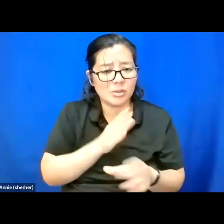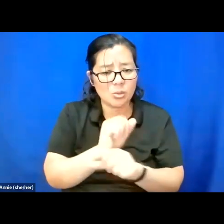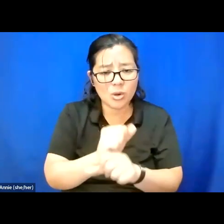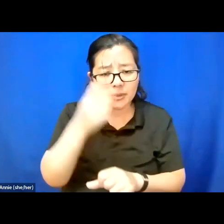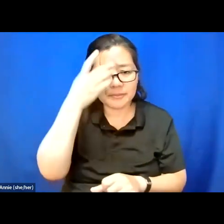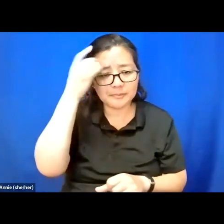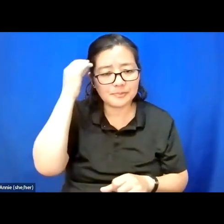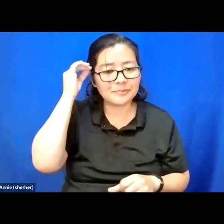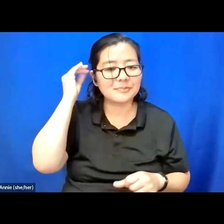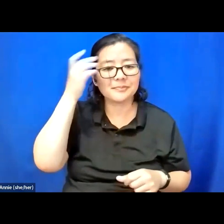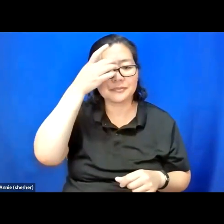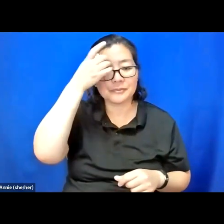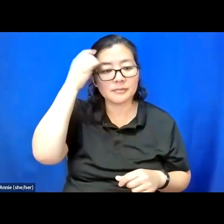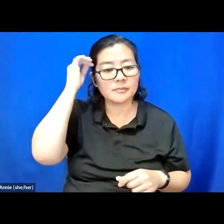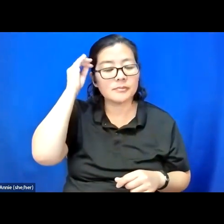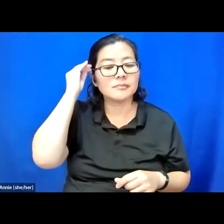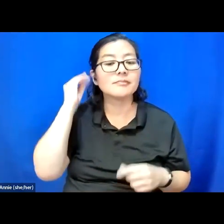Lastly -- well, another last thing.